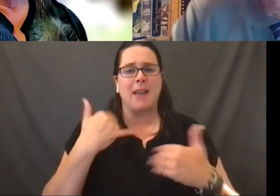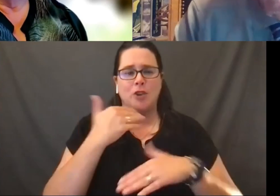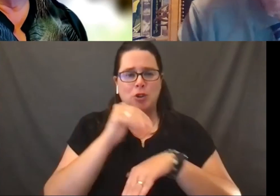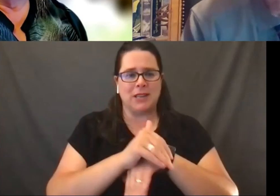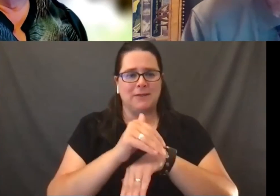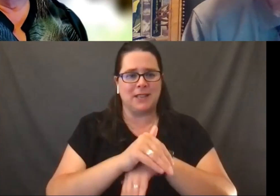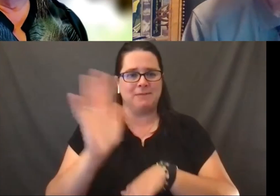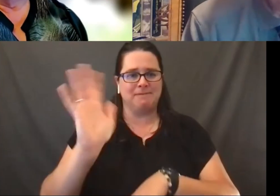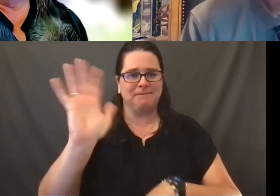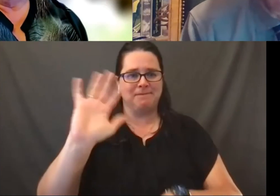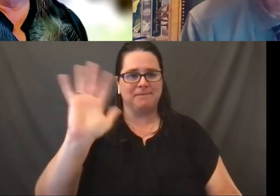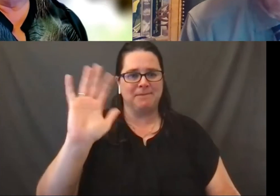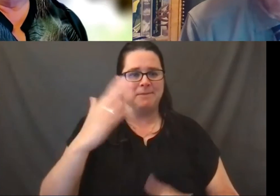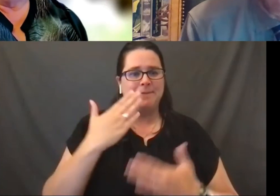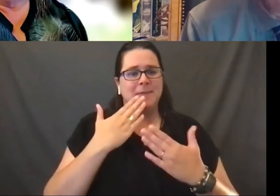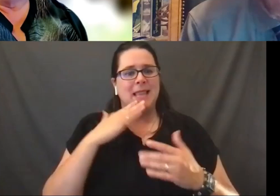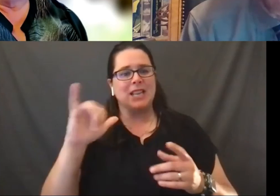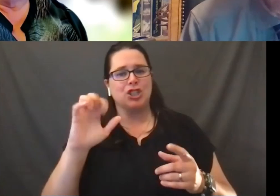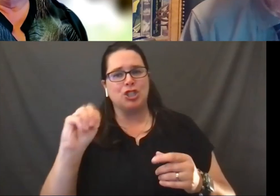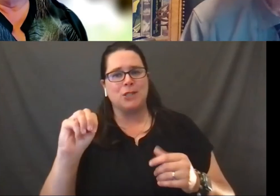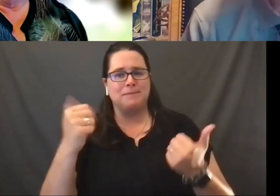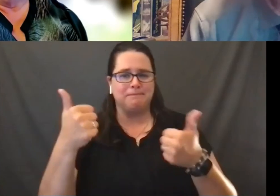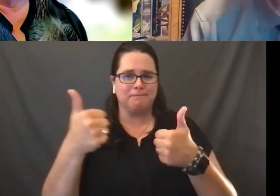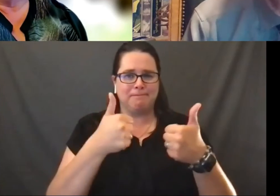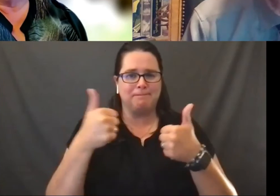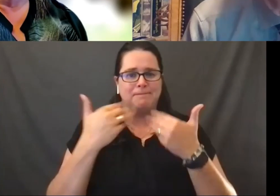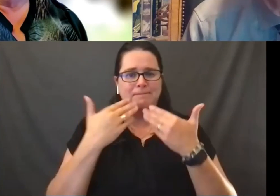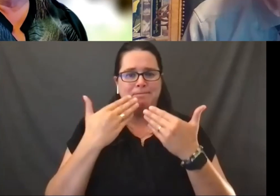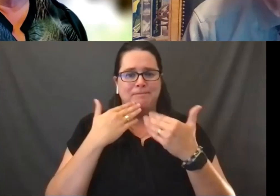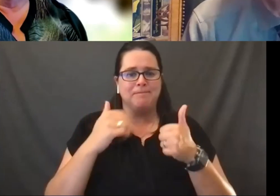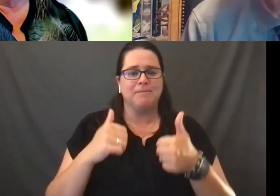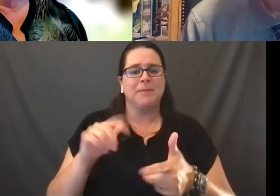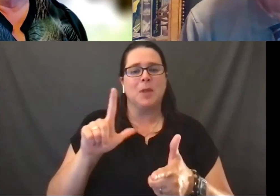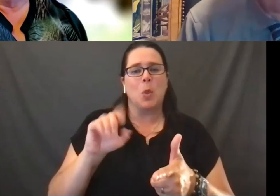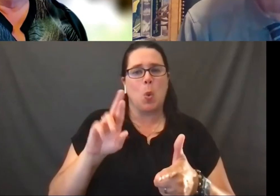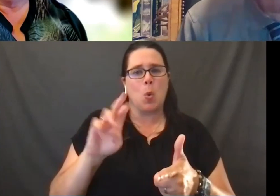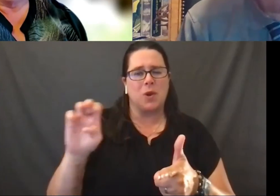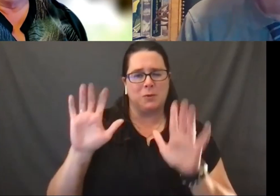[Michael] Thanks Jim. - Thank you, Jim It was great. Thank you.